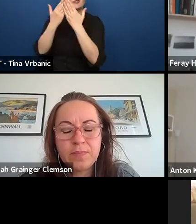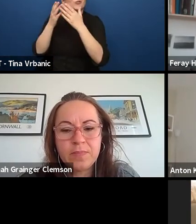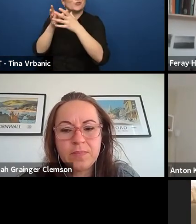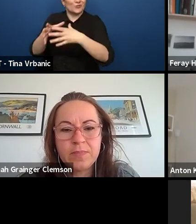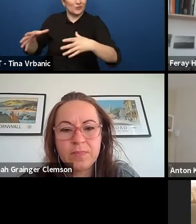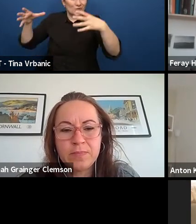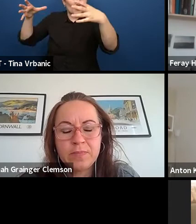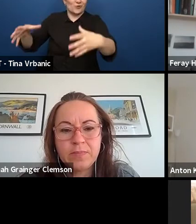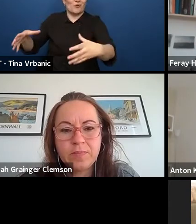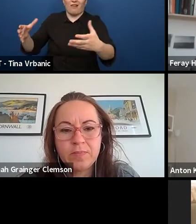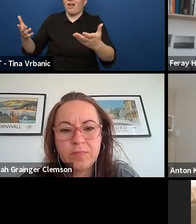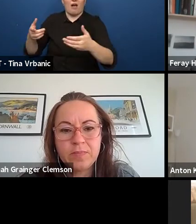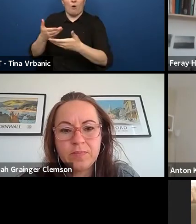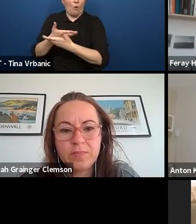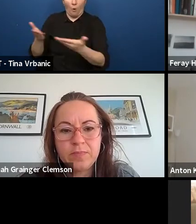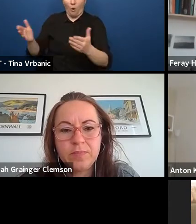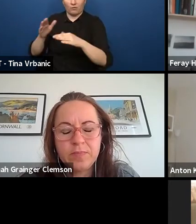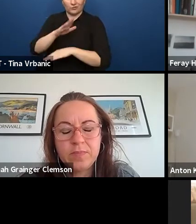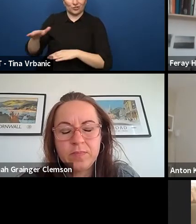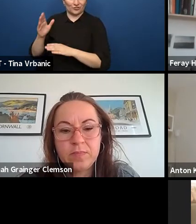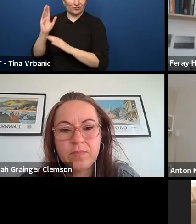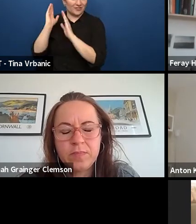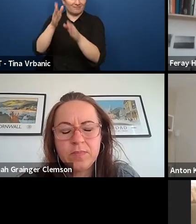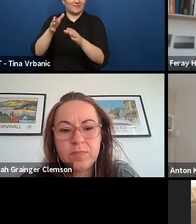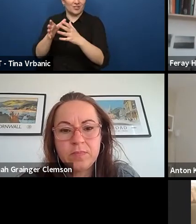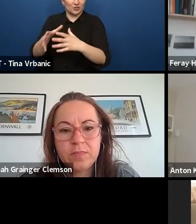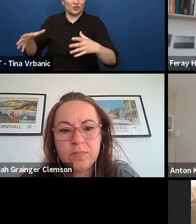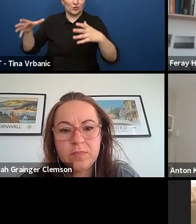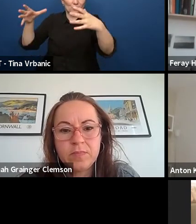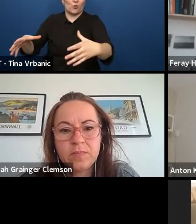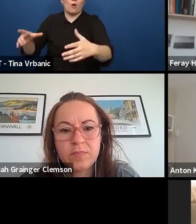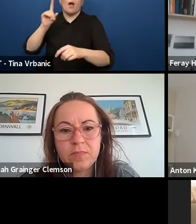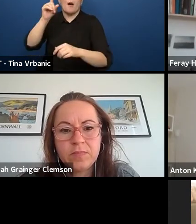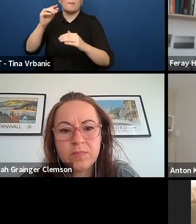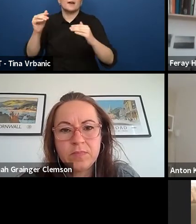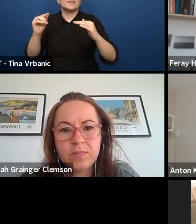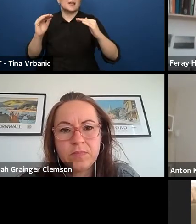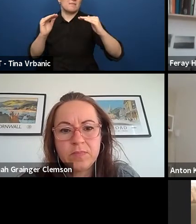and the so-called Black schools as we have in Amsterdam.